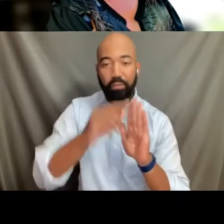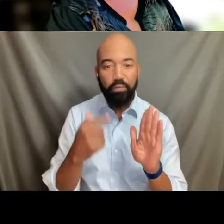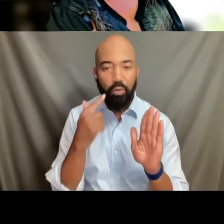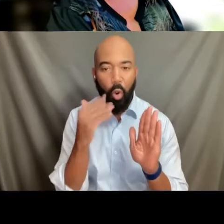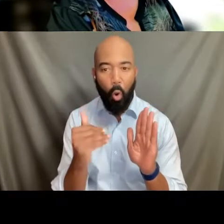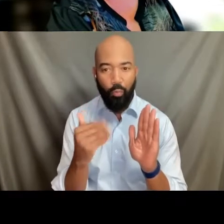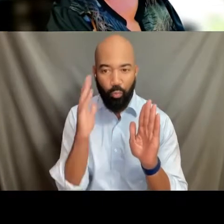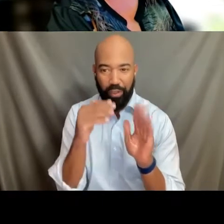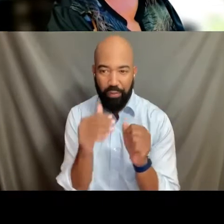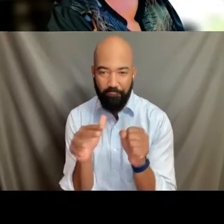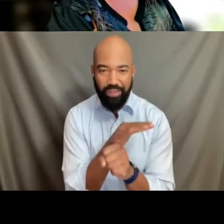Next, please.